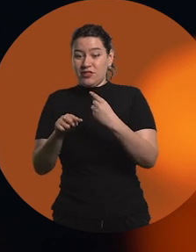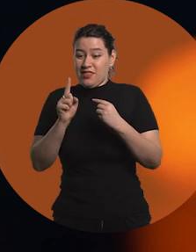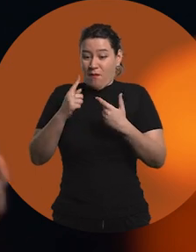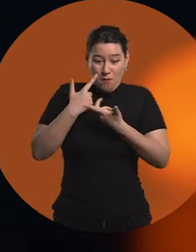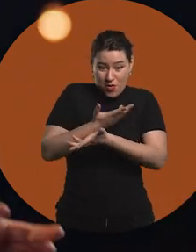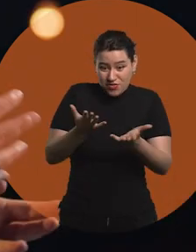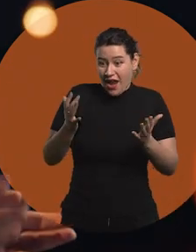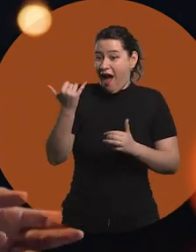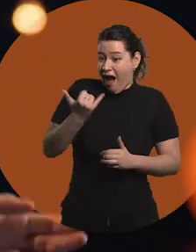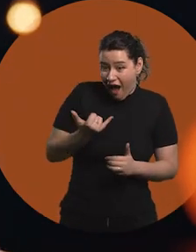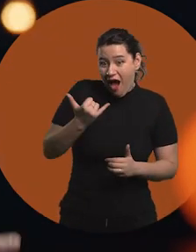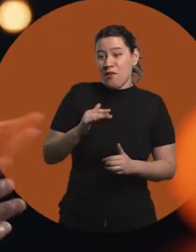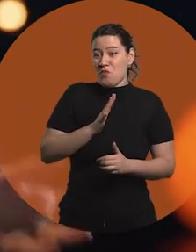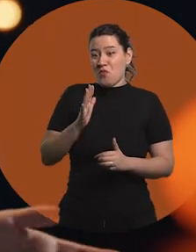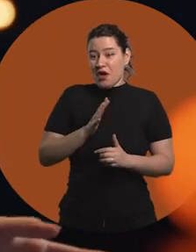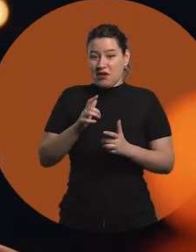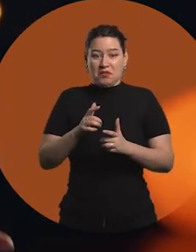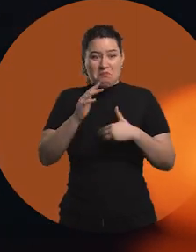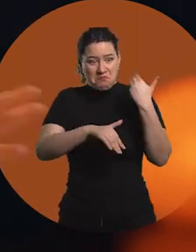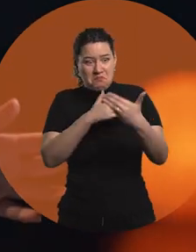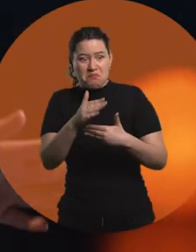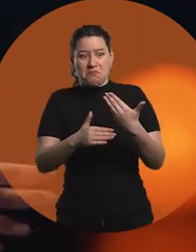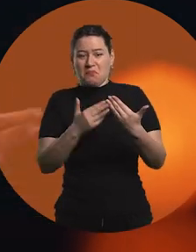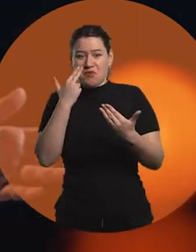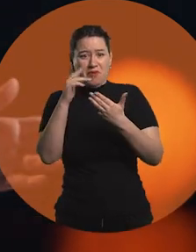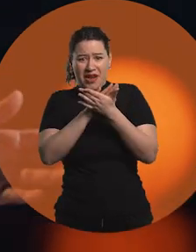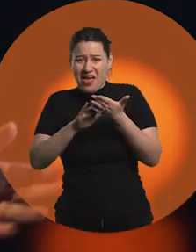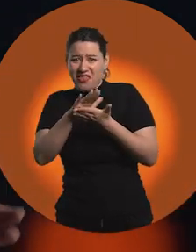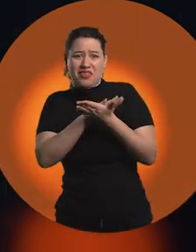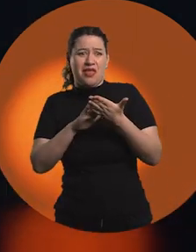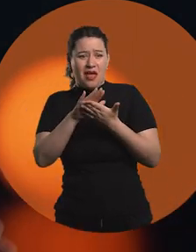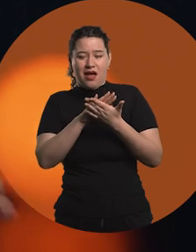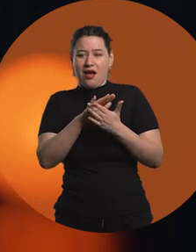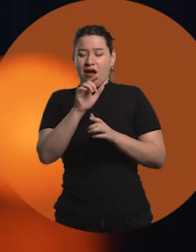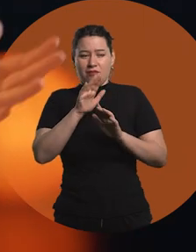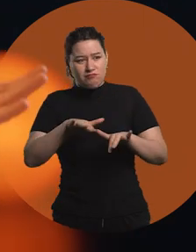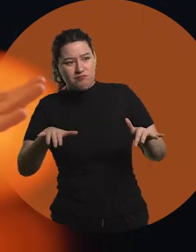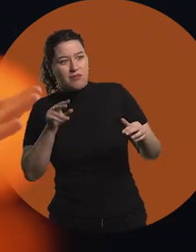there have to be more examples of women who went that way, who did well and it wasn't the end of the world